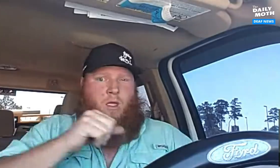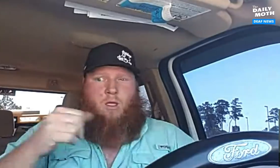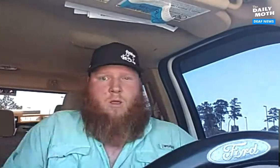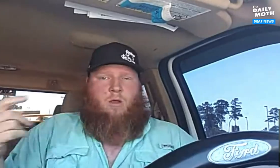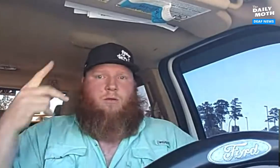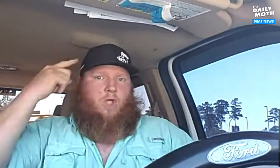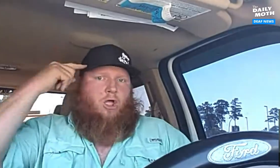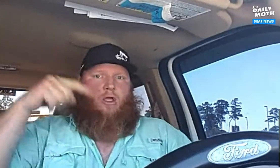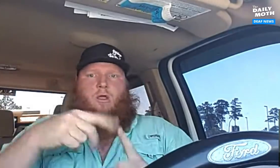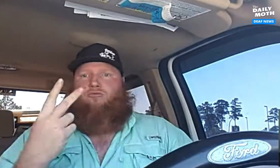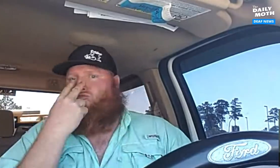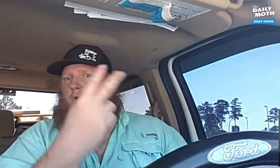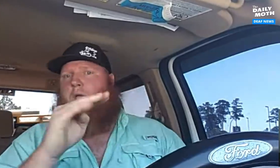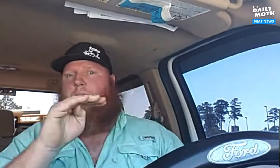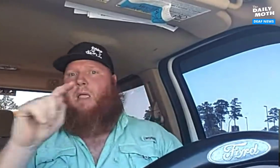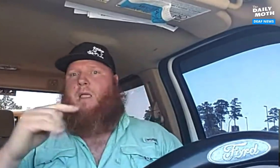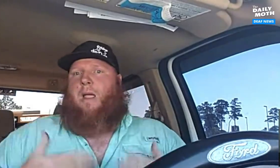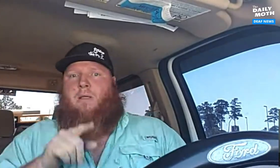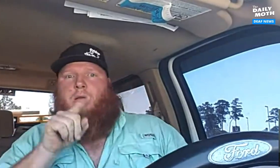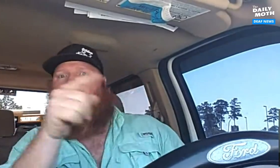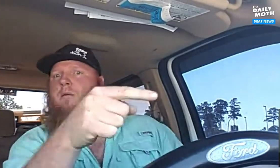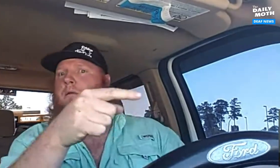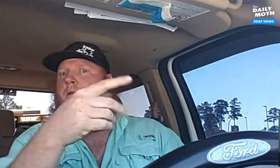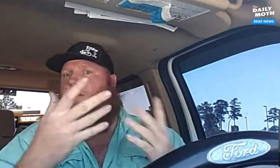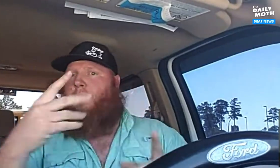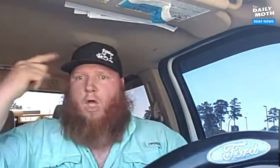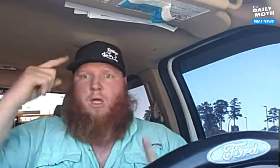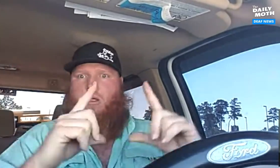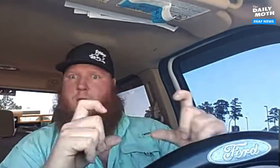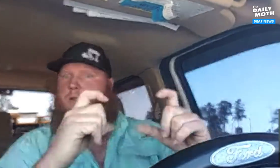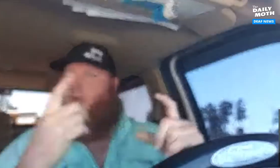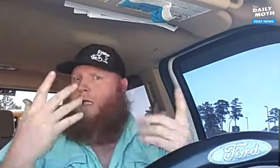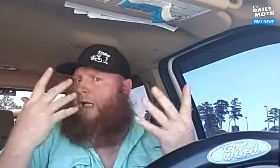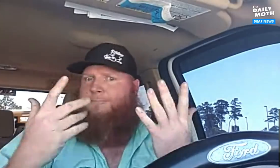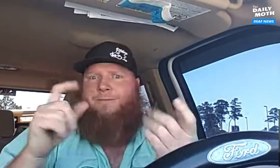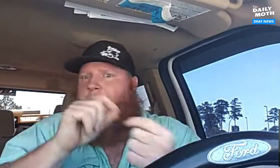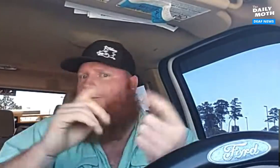I guess (Stock) thought he saw Matt's body and took a picture of it.